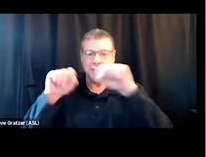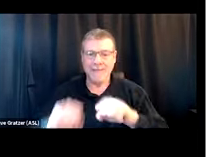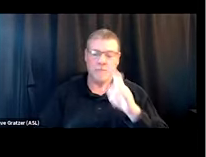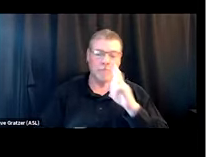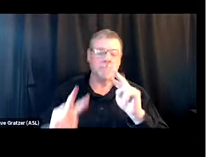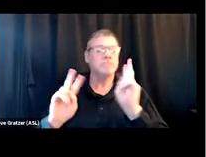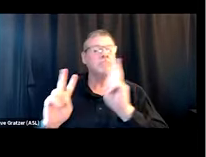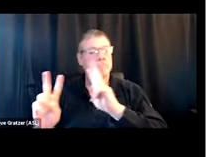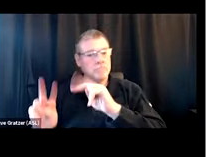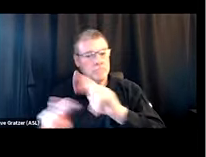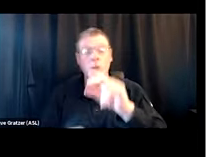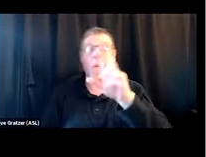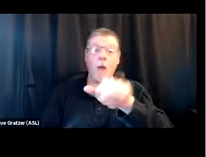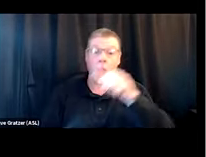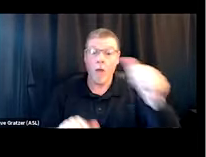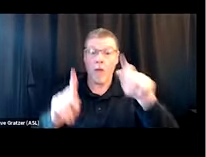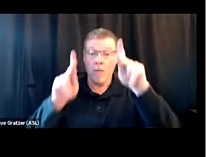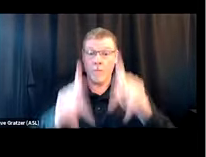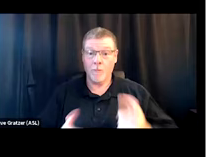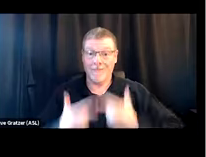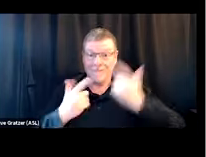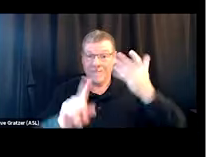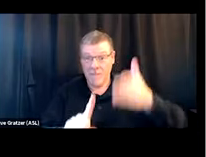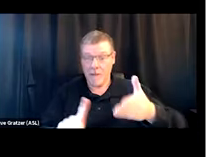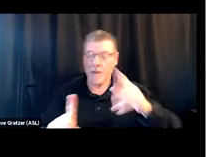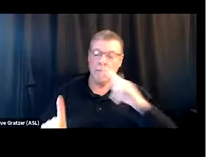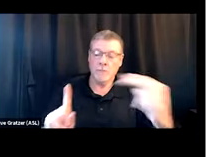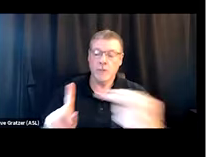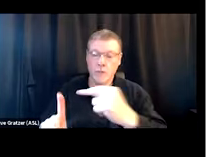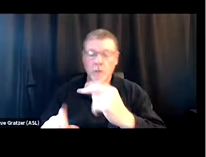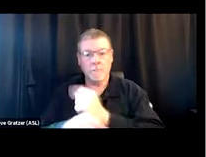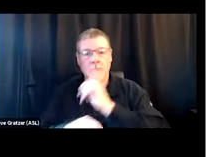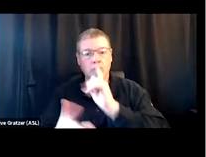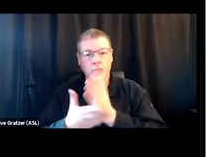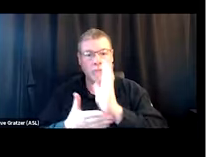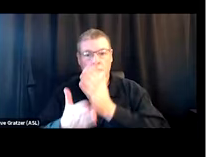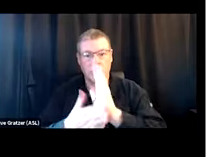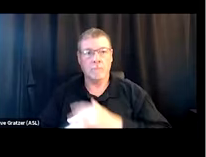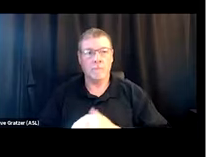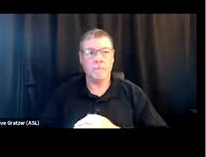or another resident to come check on them and make sure that they're okay. And asking for that support